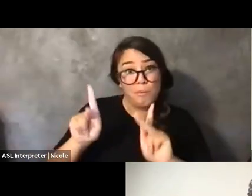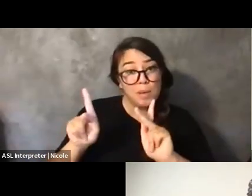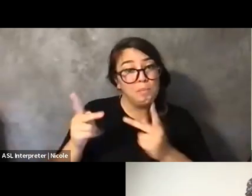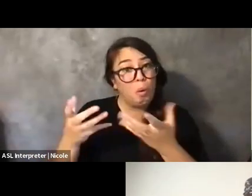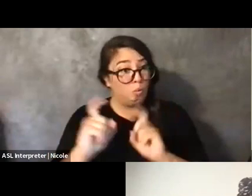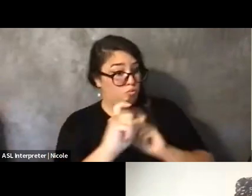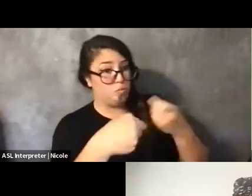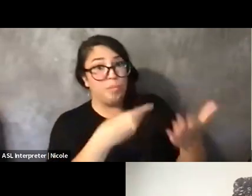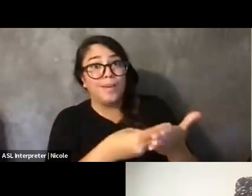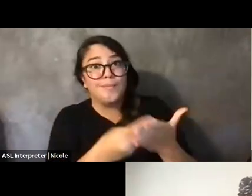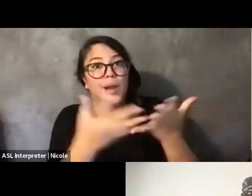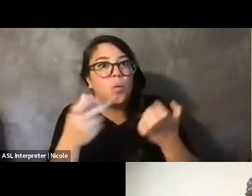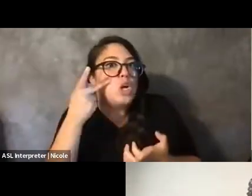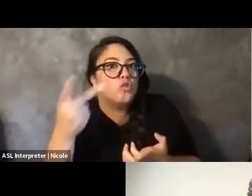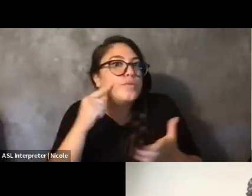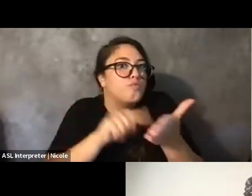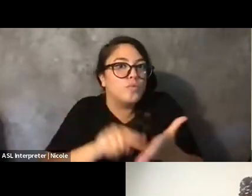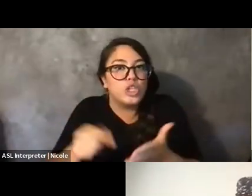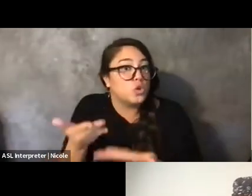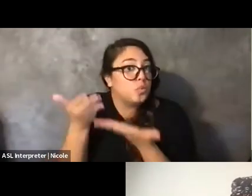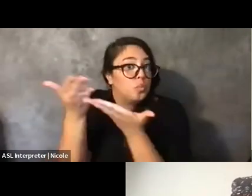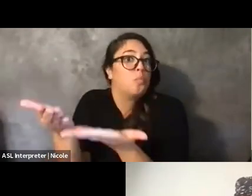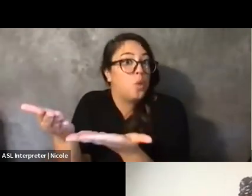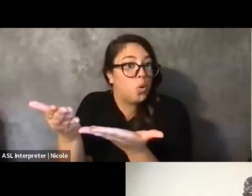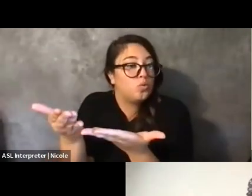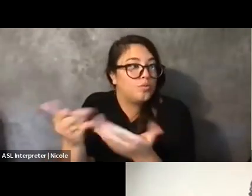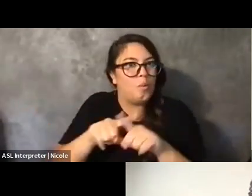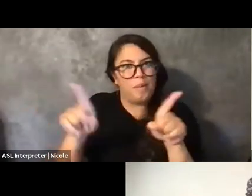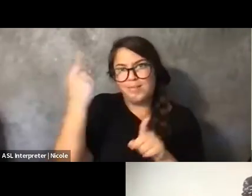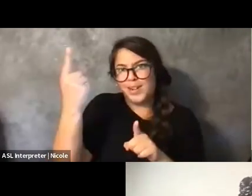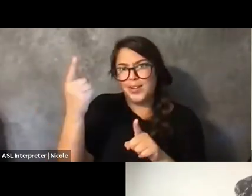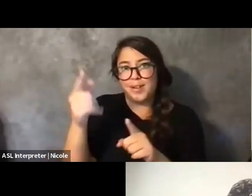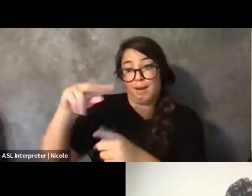but research as academia sees it is exploitive, like it just is.